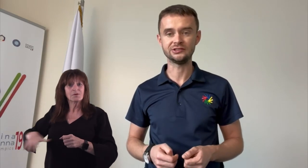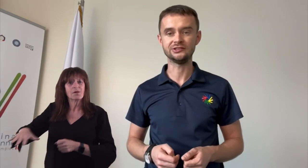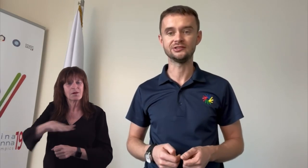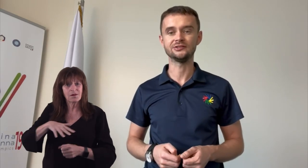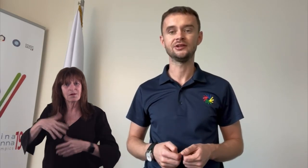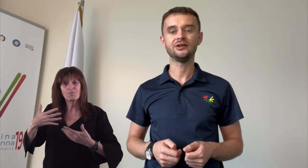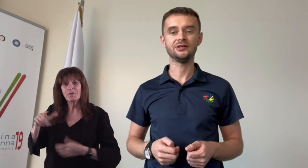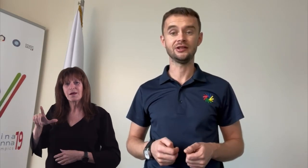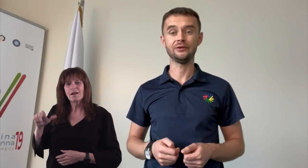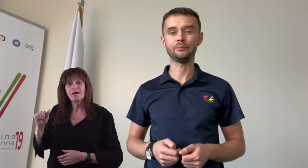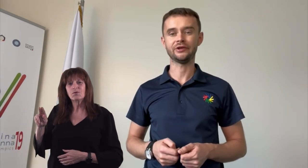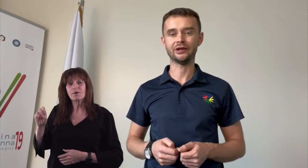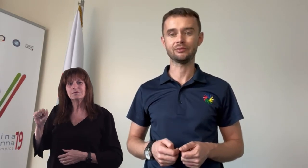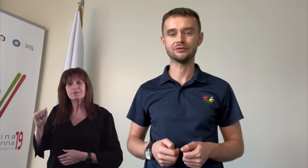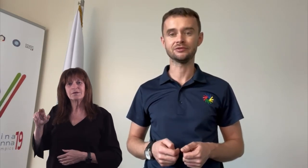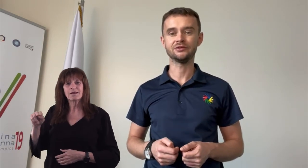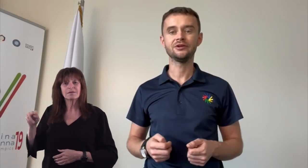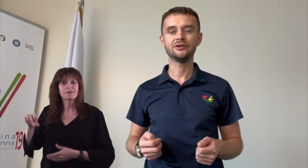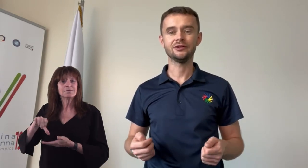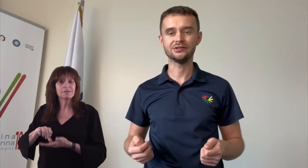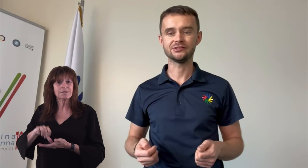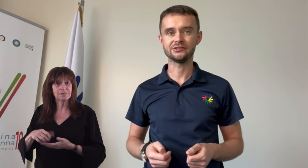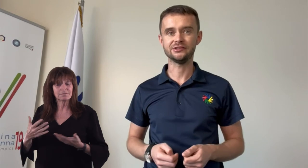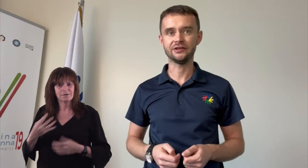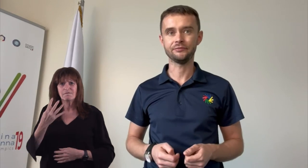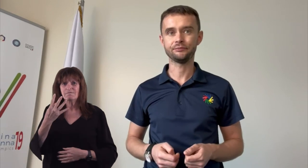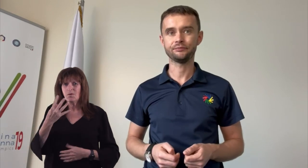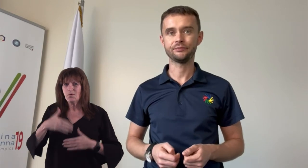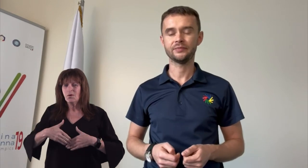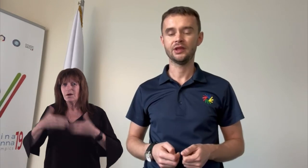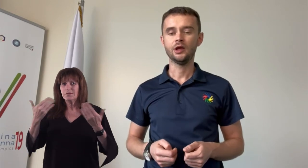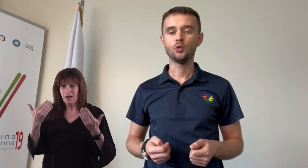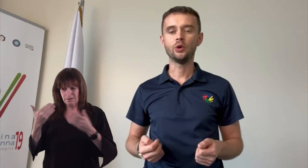Four days after the ICSD Congress officially closed,